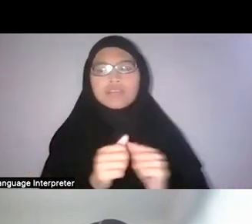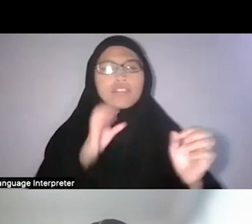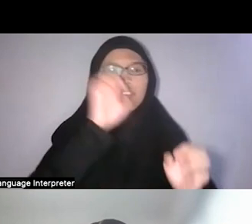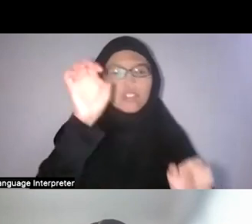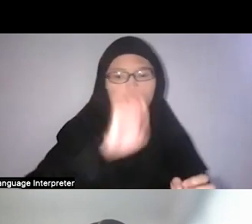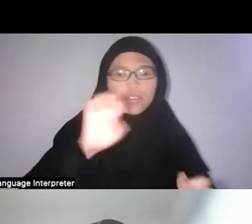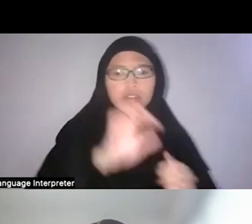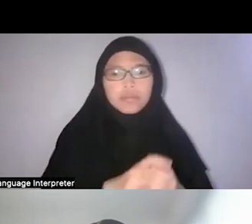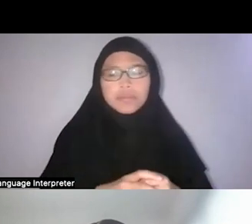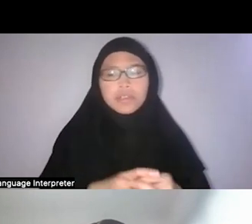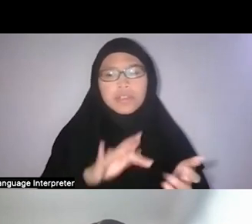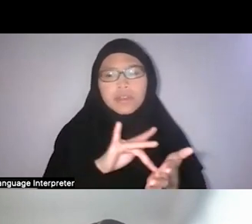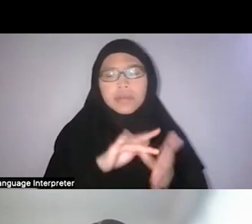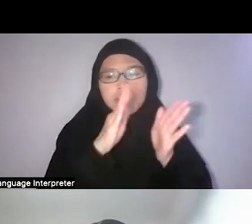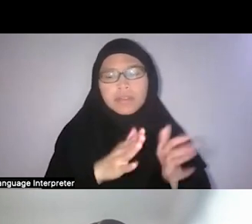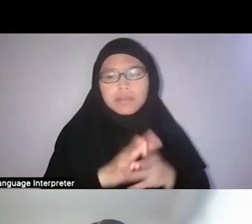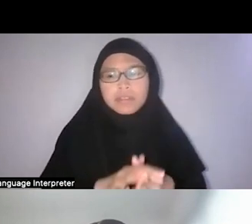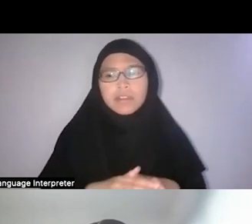So this is actually very interesting because